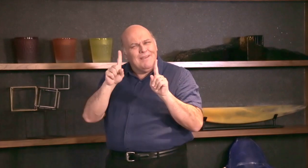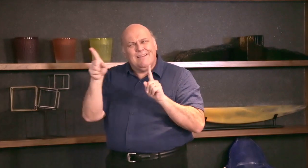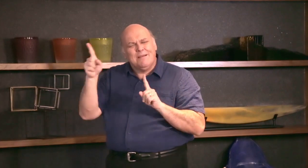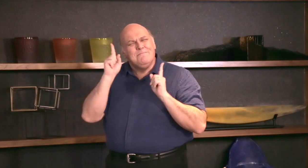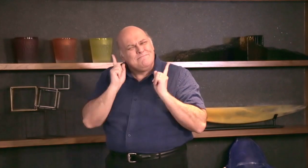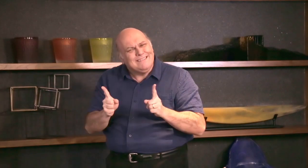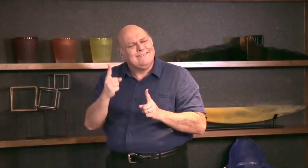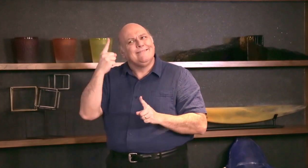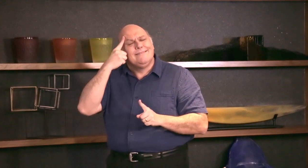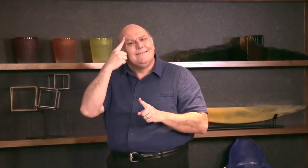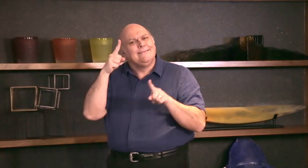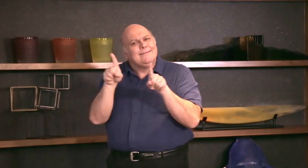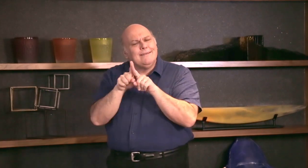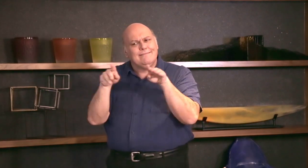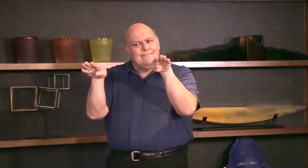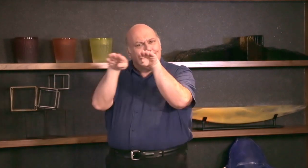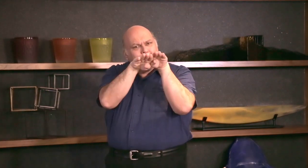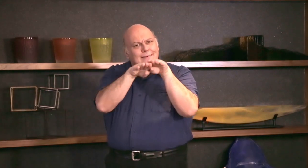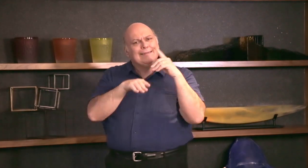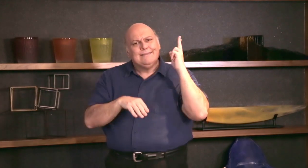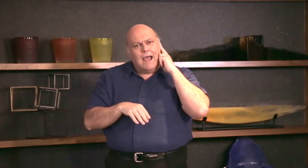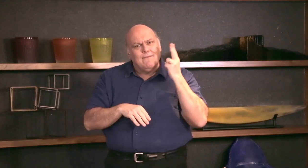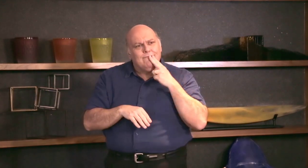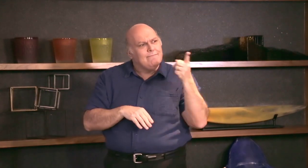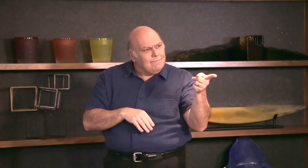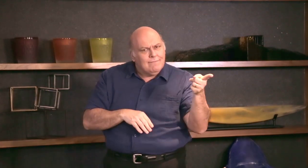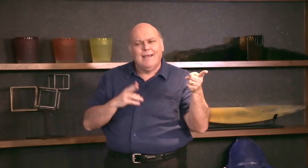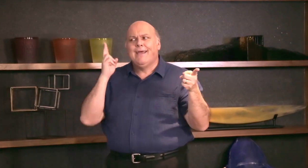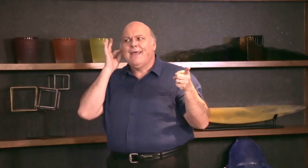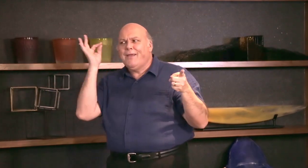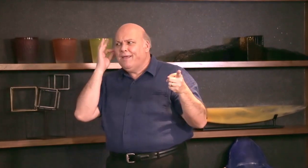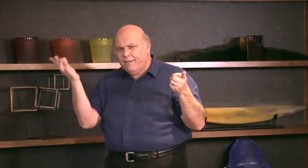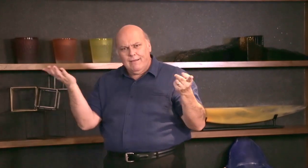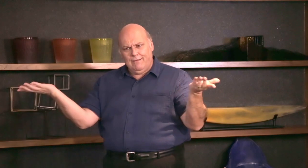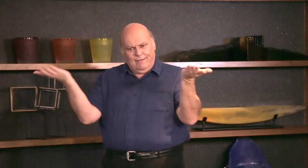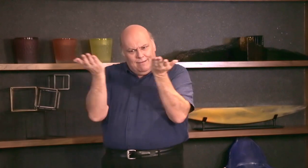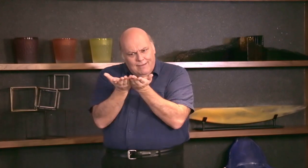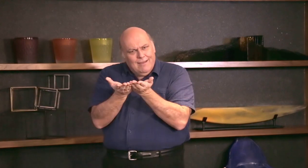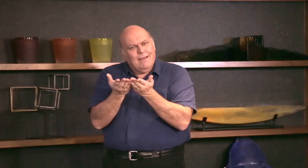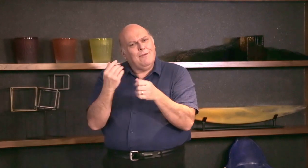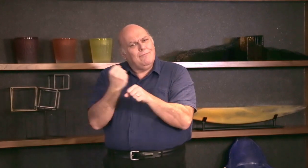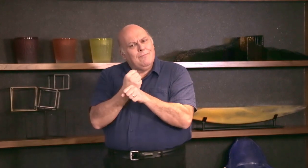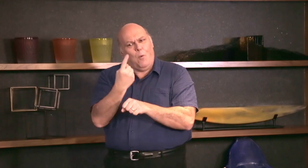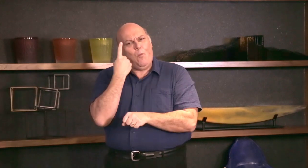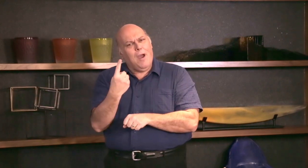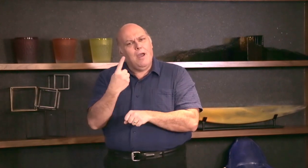But they must think and be sure to include Deaf people and put them on equal footing as hearing people,